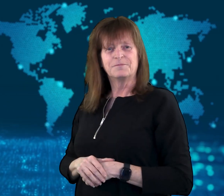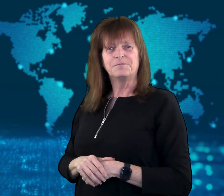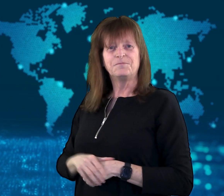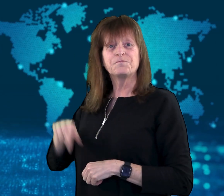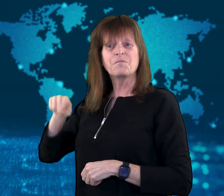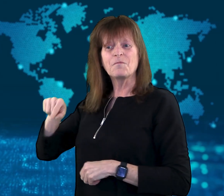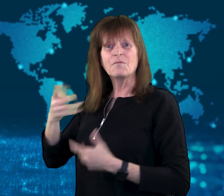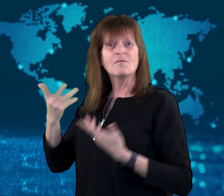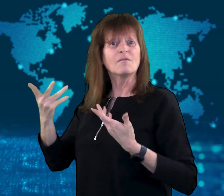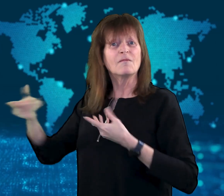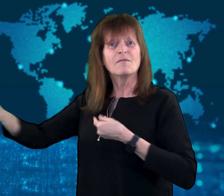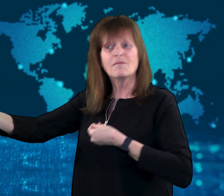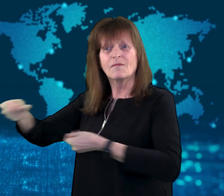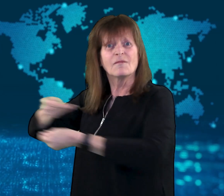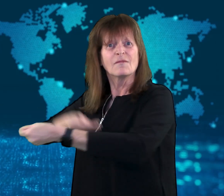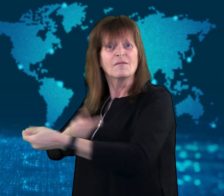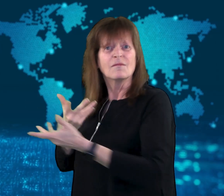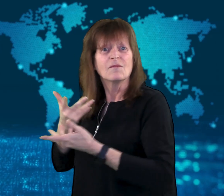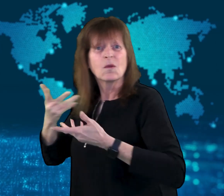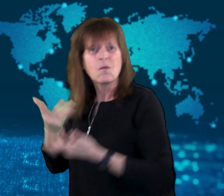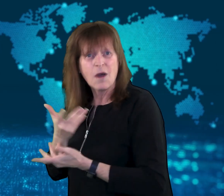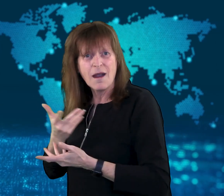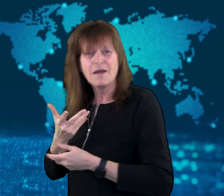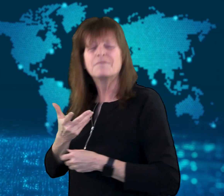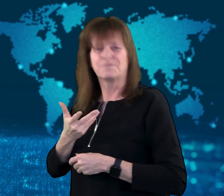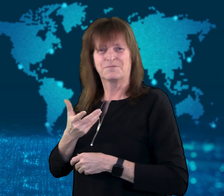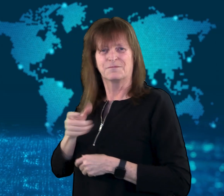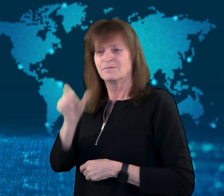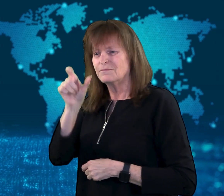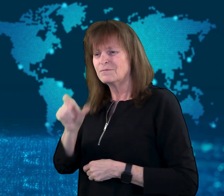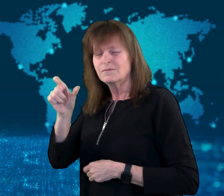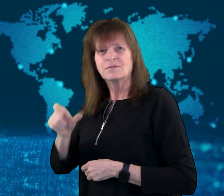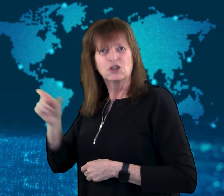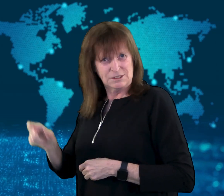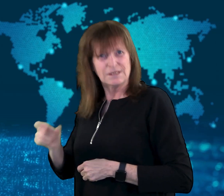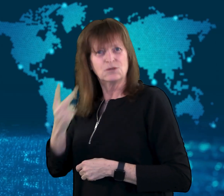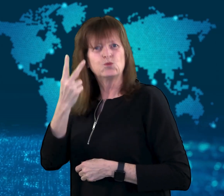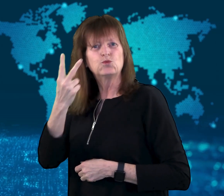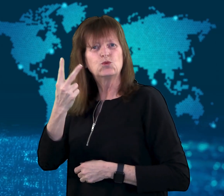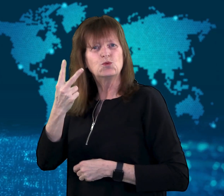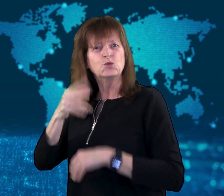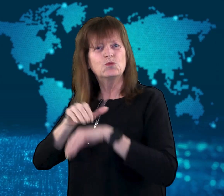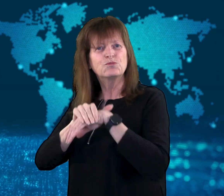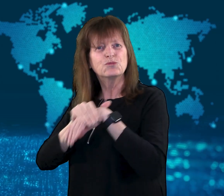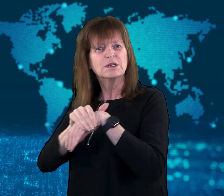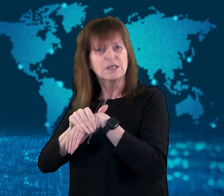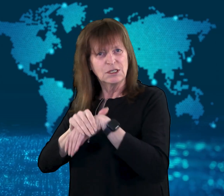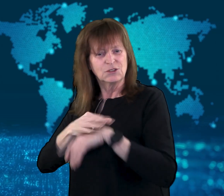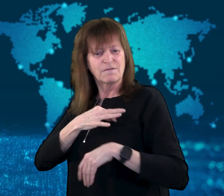As a part of the prisoner swap, the bodies of two British volunteers